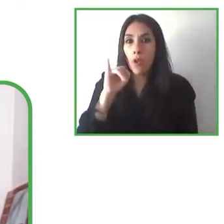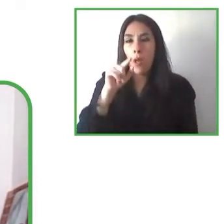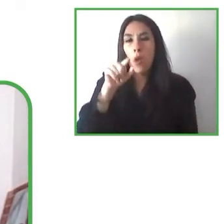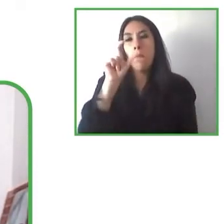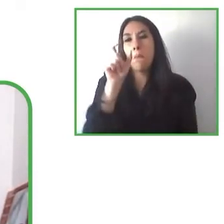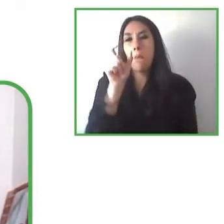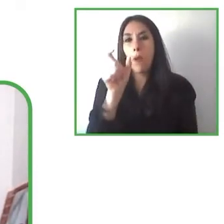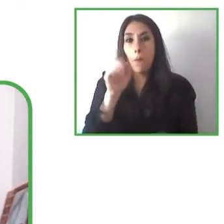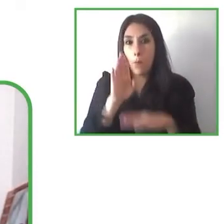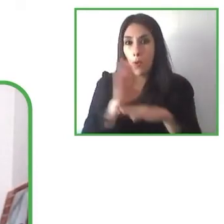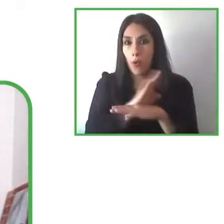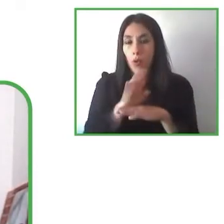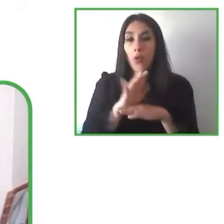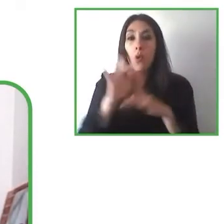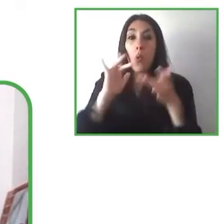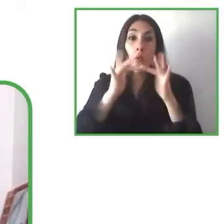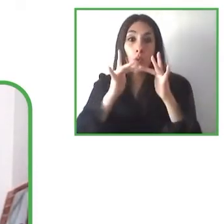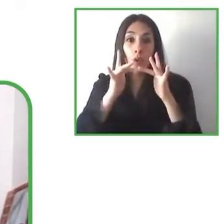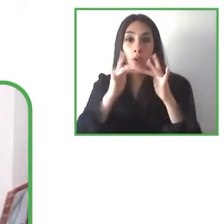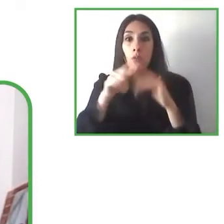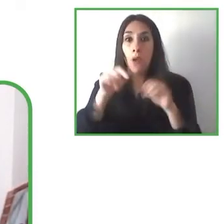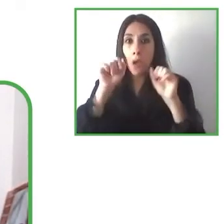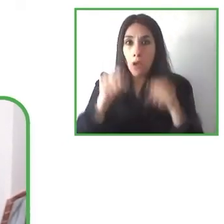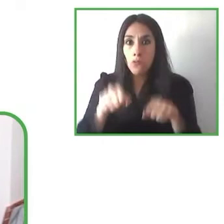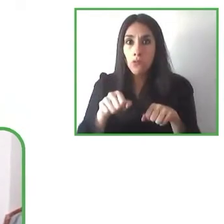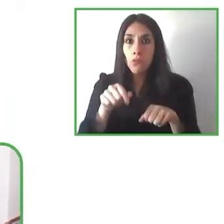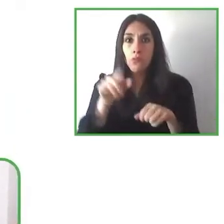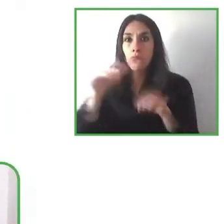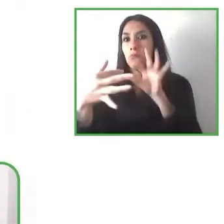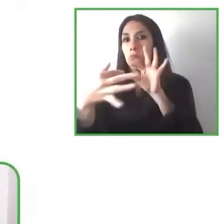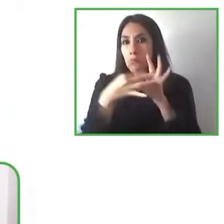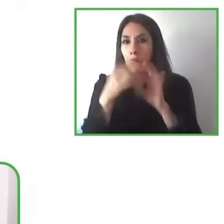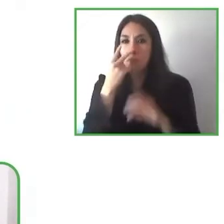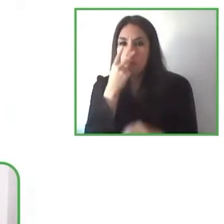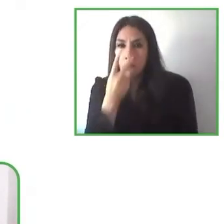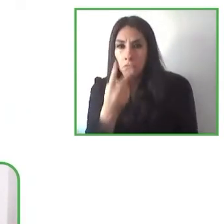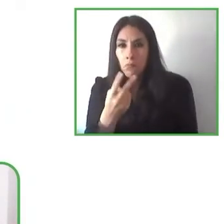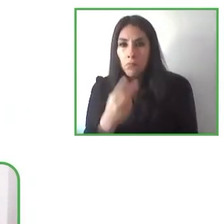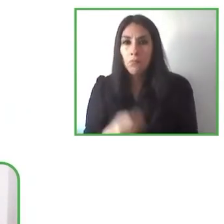only that we use the app, but we can accompany them with the methodology.